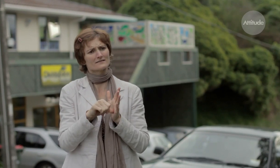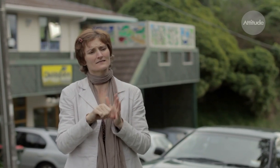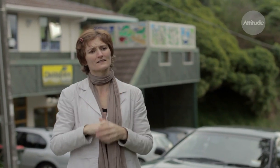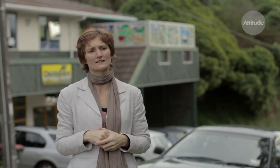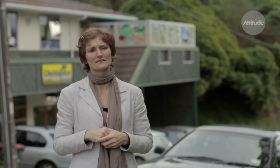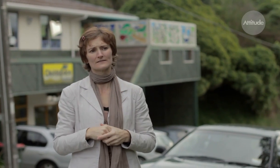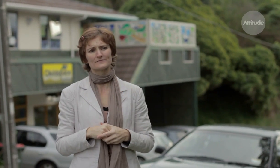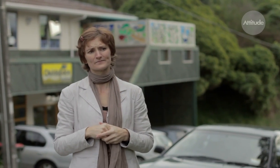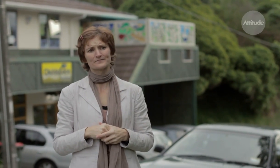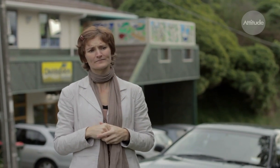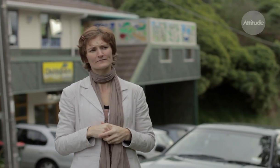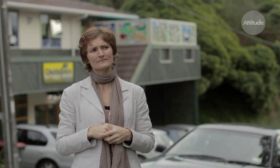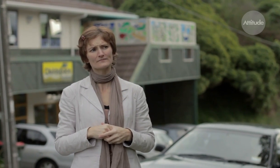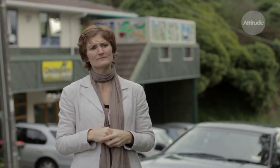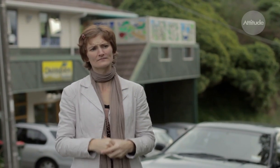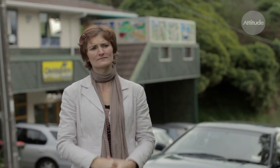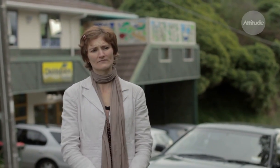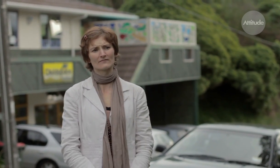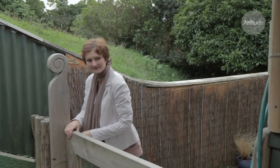that’s hard for me.